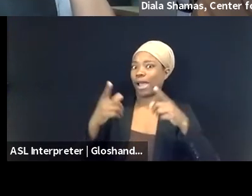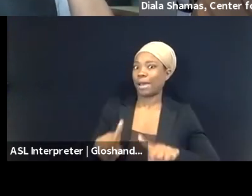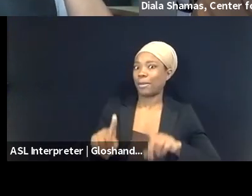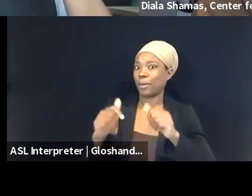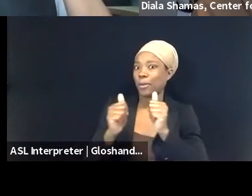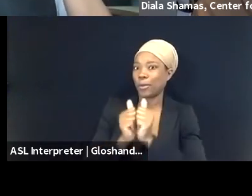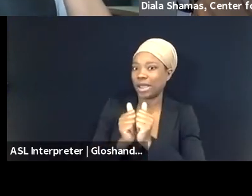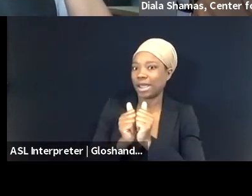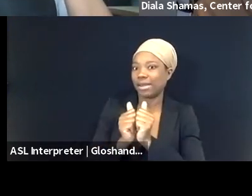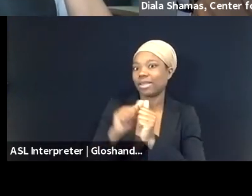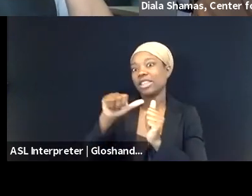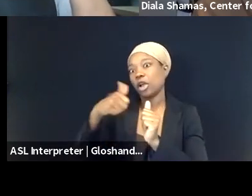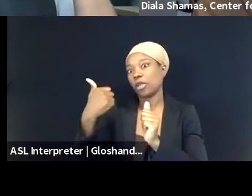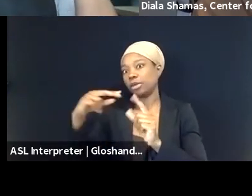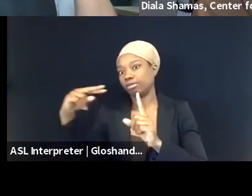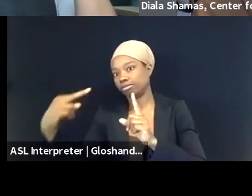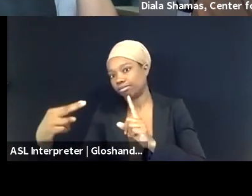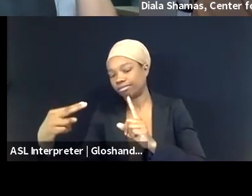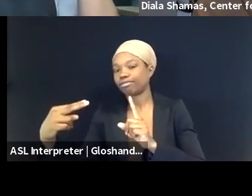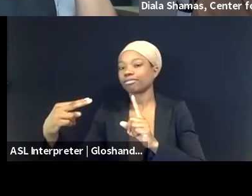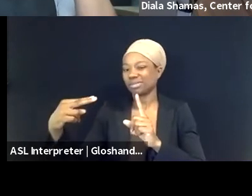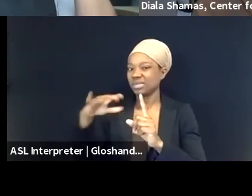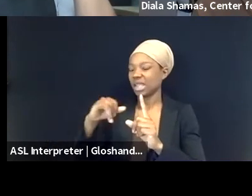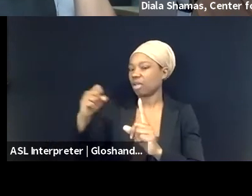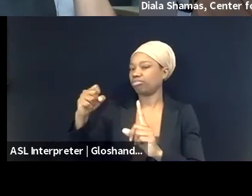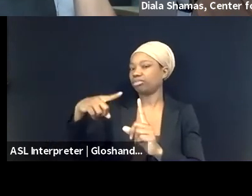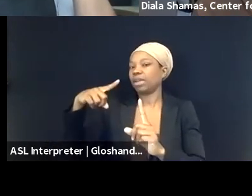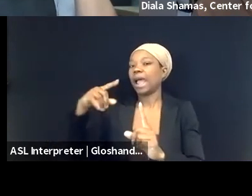basically, because what's happening is that there is